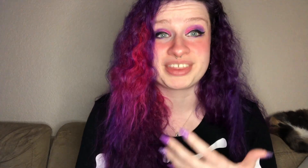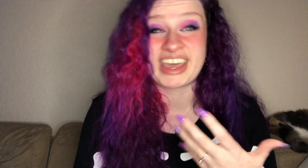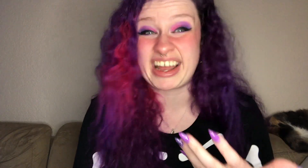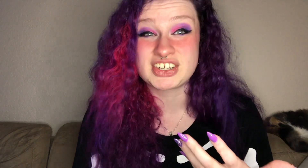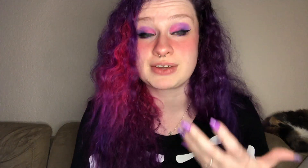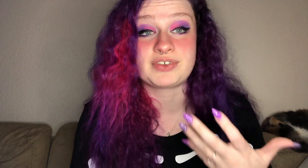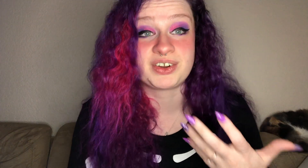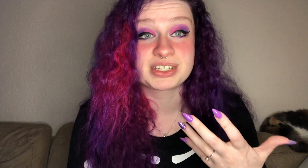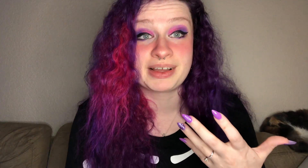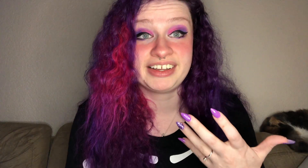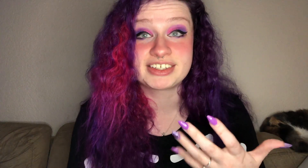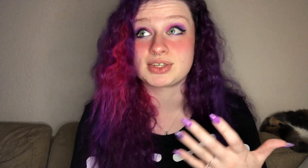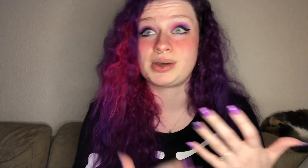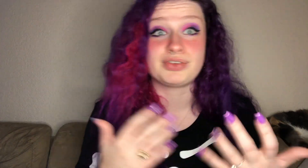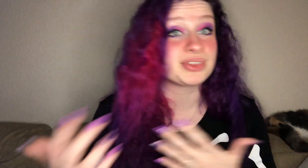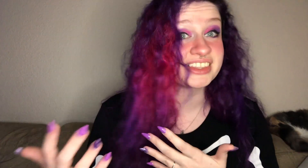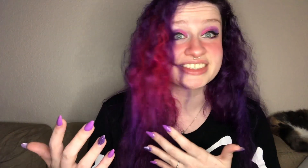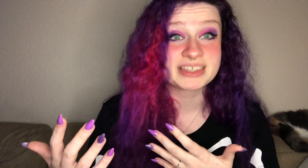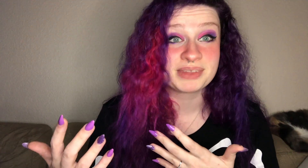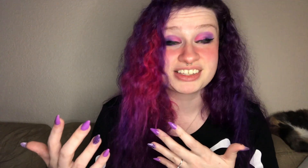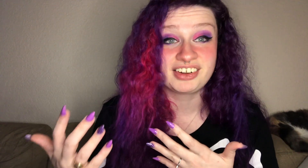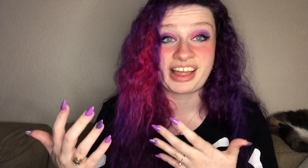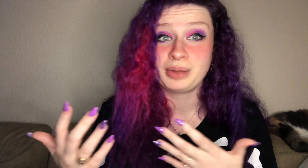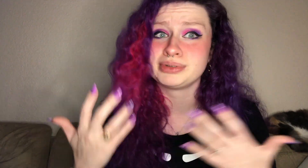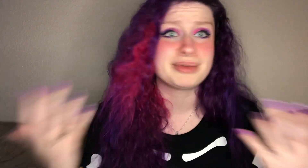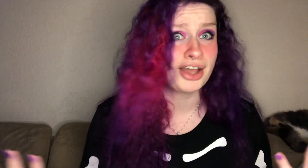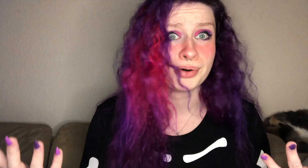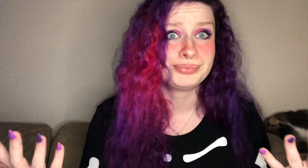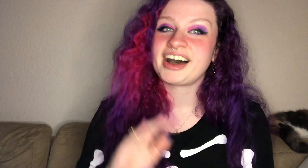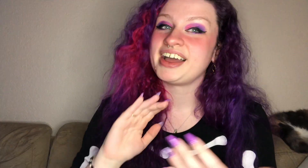catching fingerspelling so if you think this is something that will help let me know i have